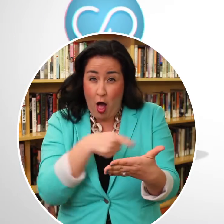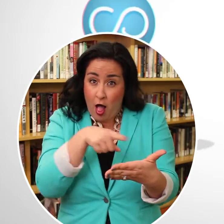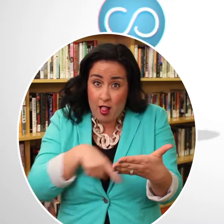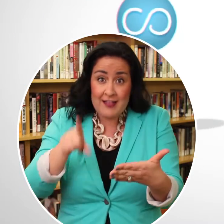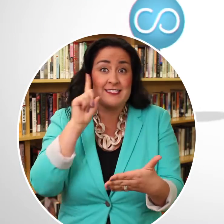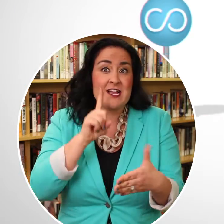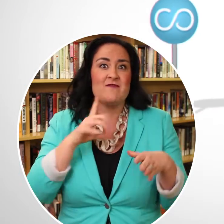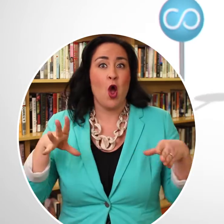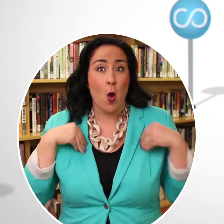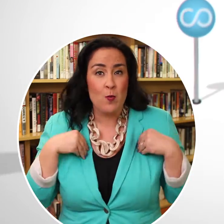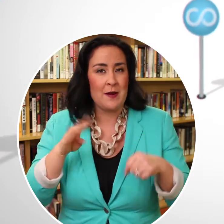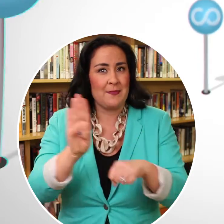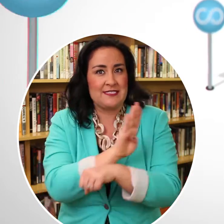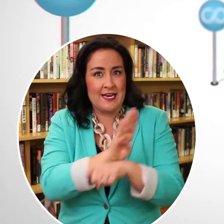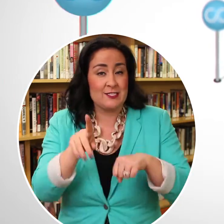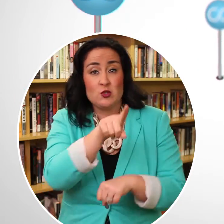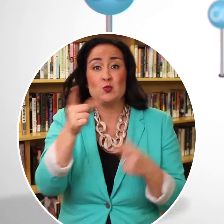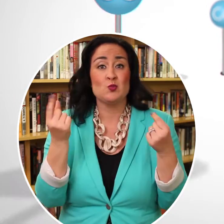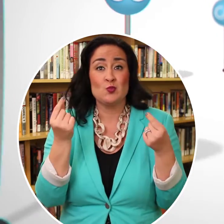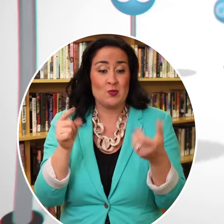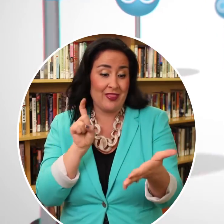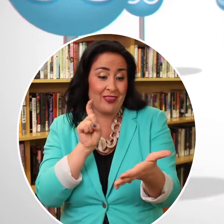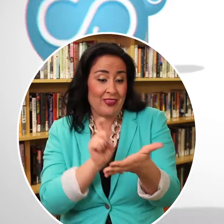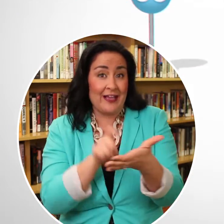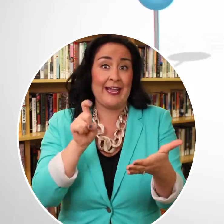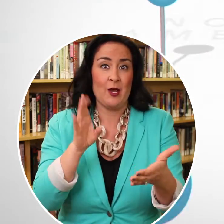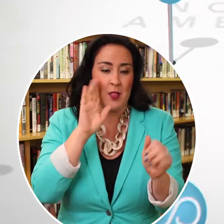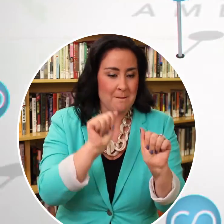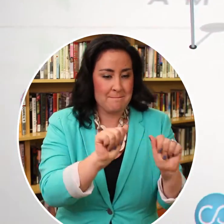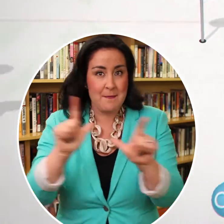where it will pull up the phone numbers to any of the businesses listed,